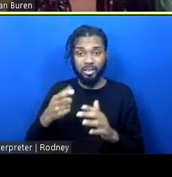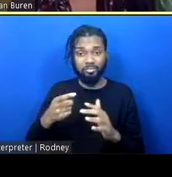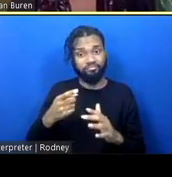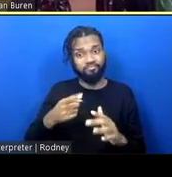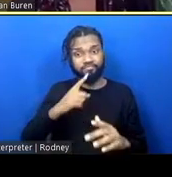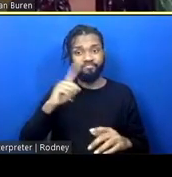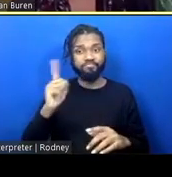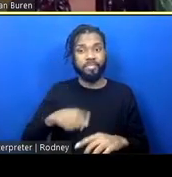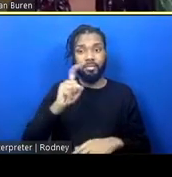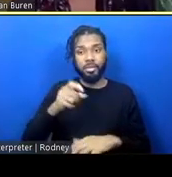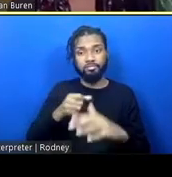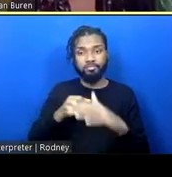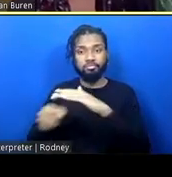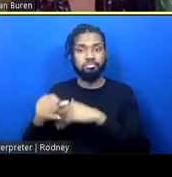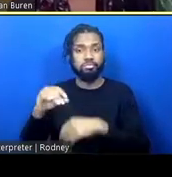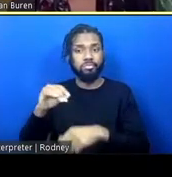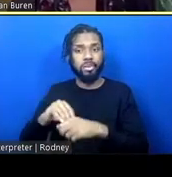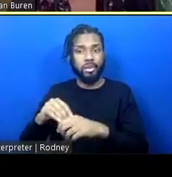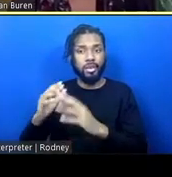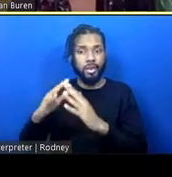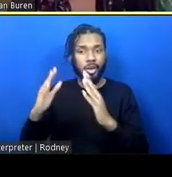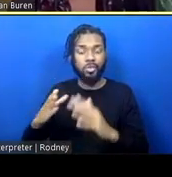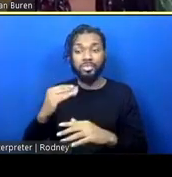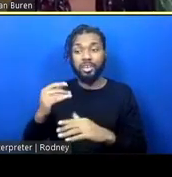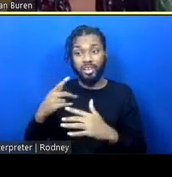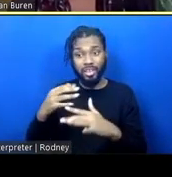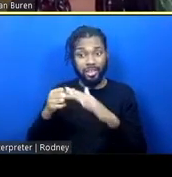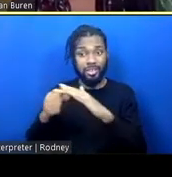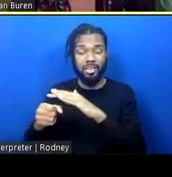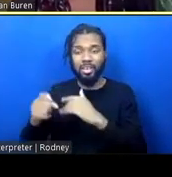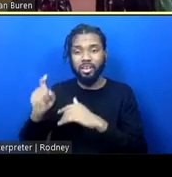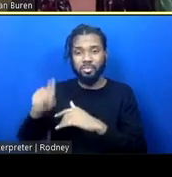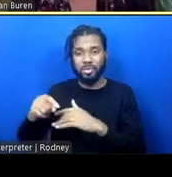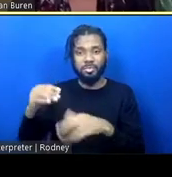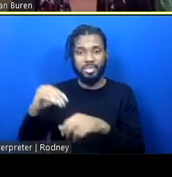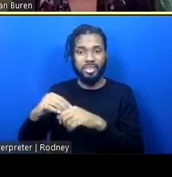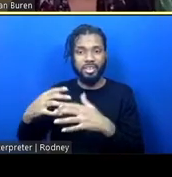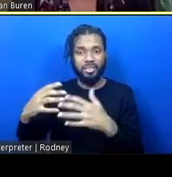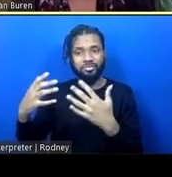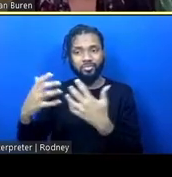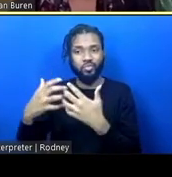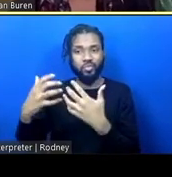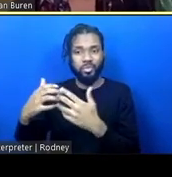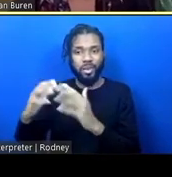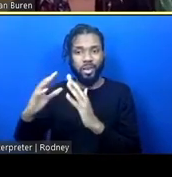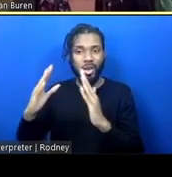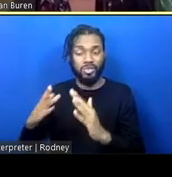are often put in dormitory congregate settings, which we now understand are also very dangerous for a lot of reasons.